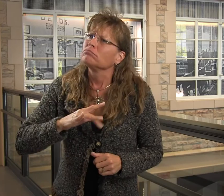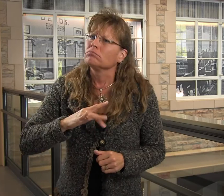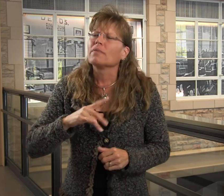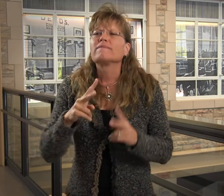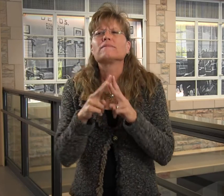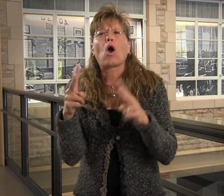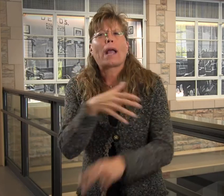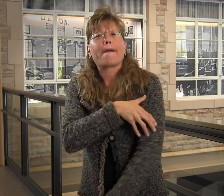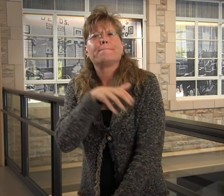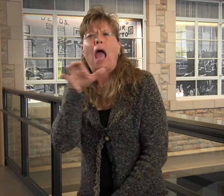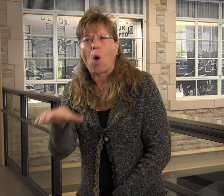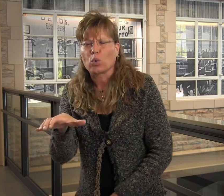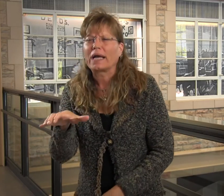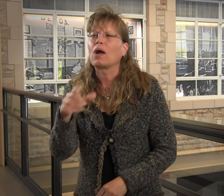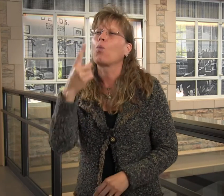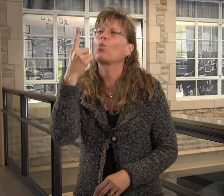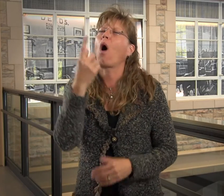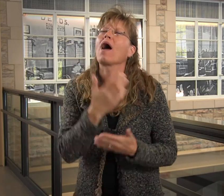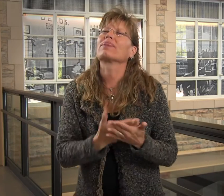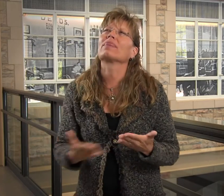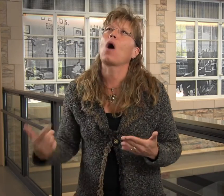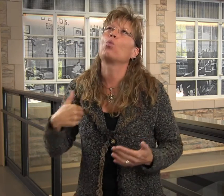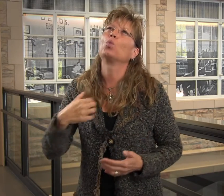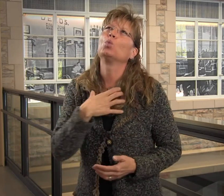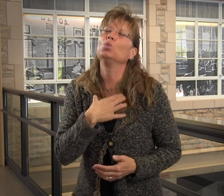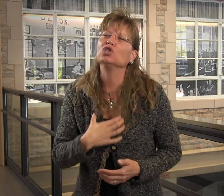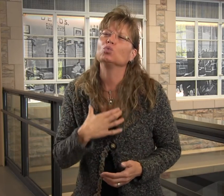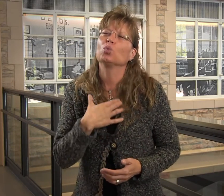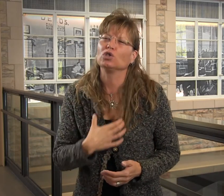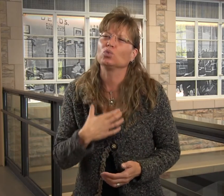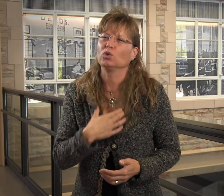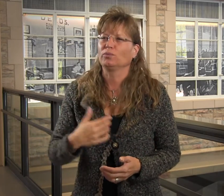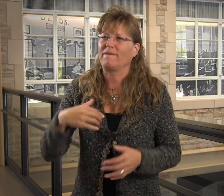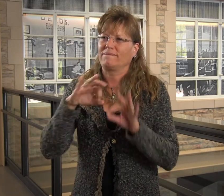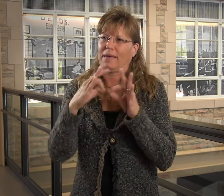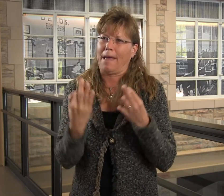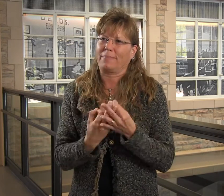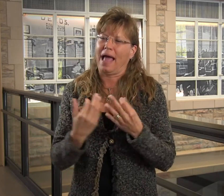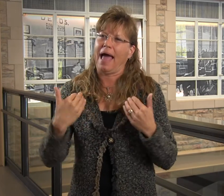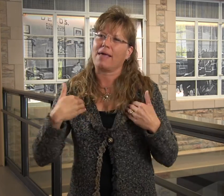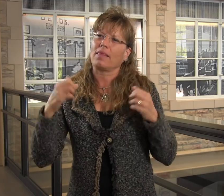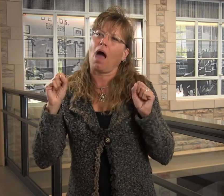It was a great experience, very empowering. There is one thing, that I desperately wish.